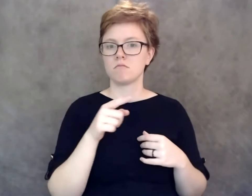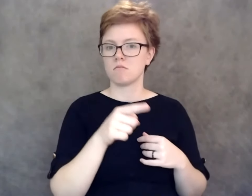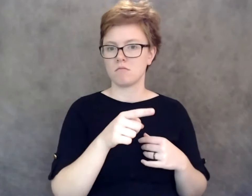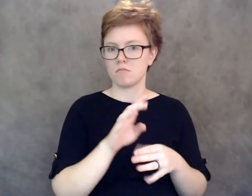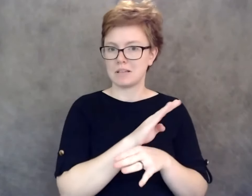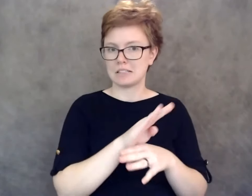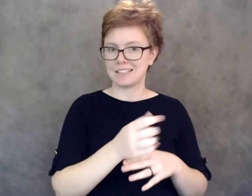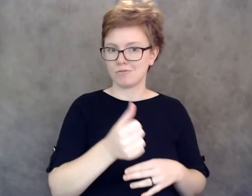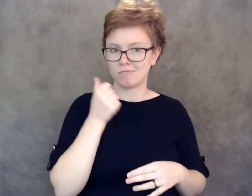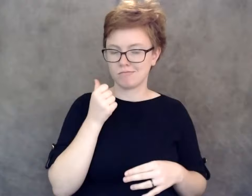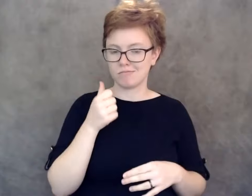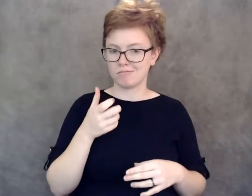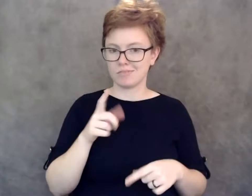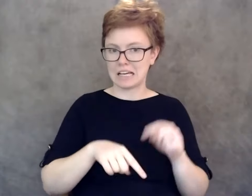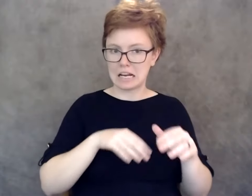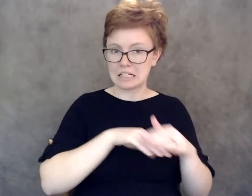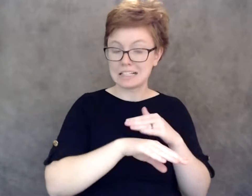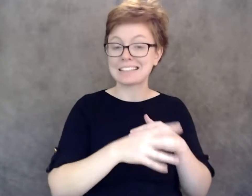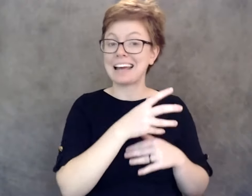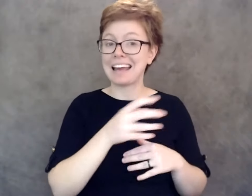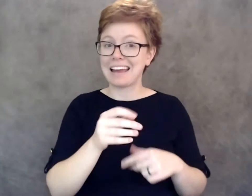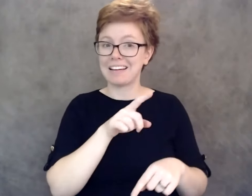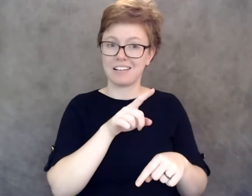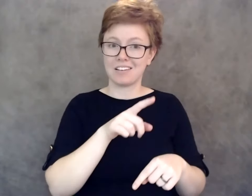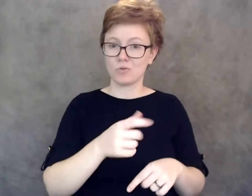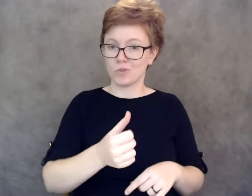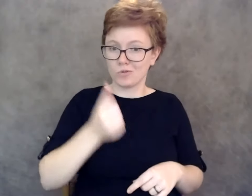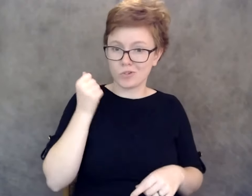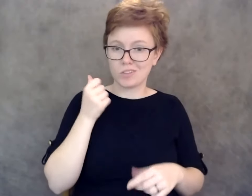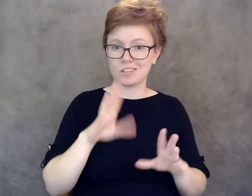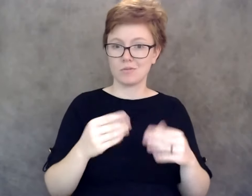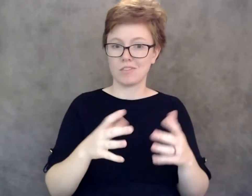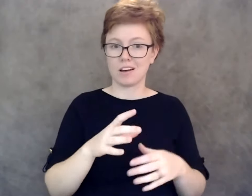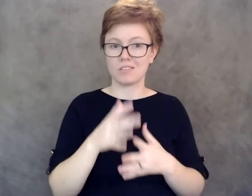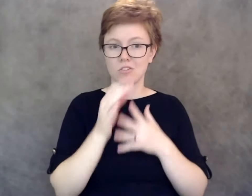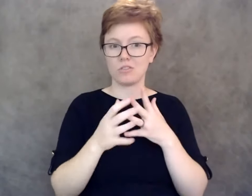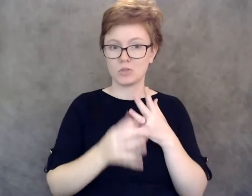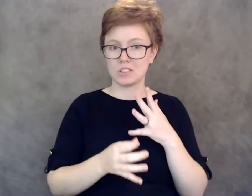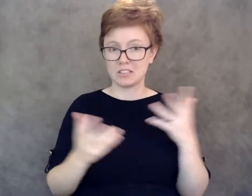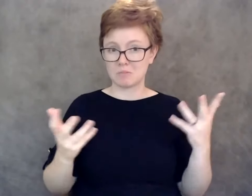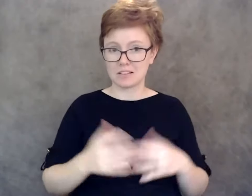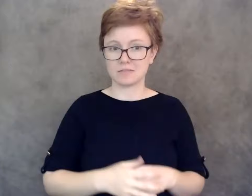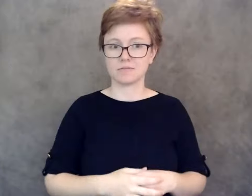such as curbside service, earlier hours, etcetera. I’m gonna go with those same,